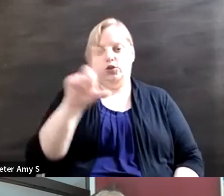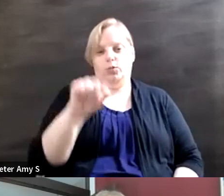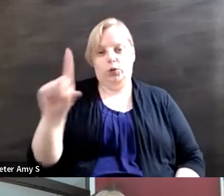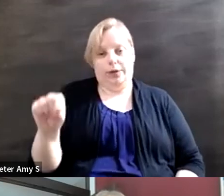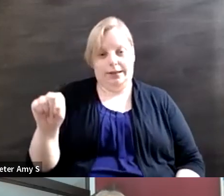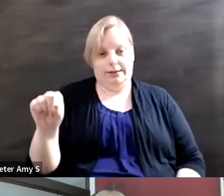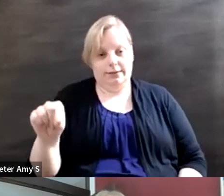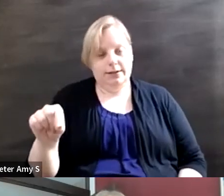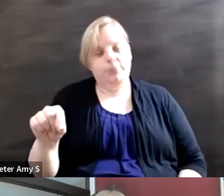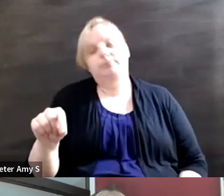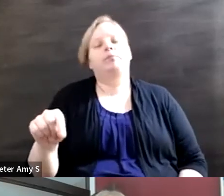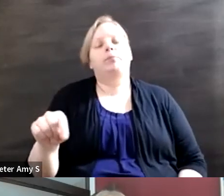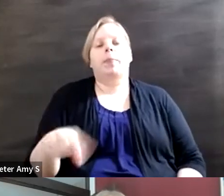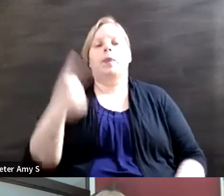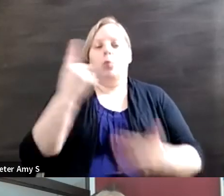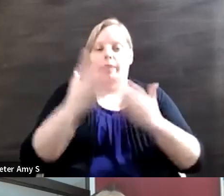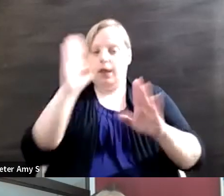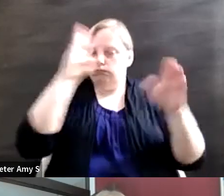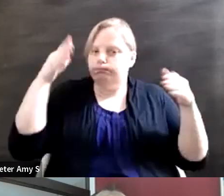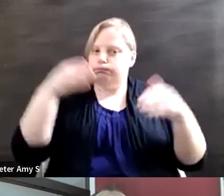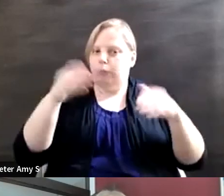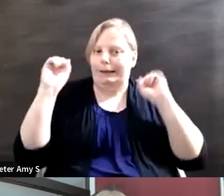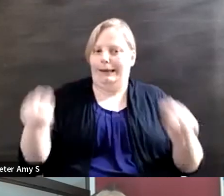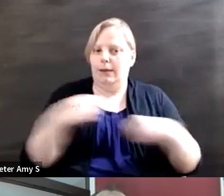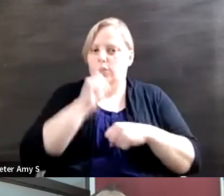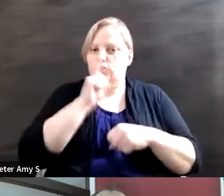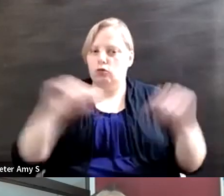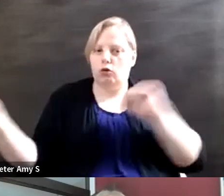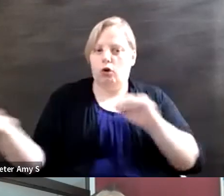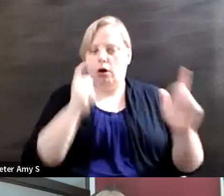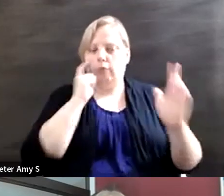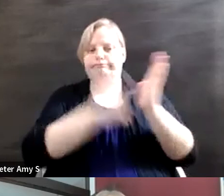one of the areas we can concentrate on to make sure that we realize the recommendations from the